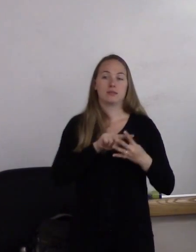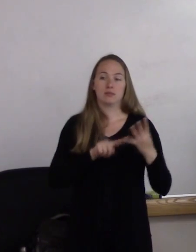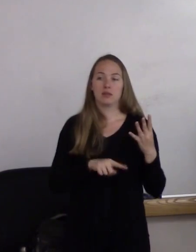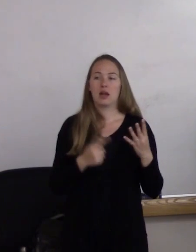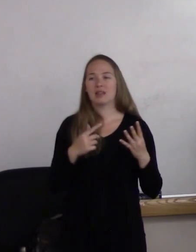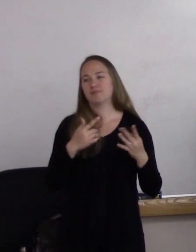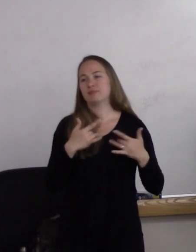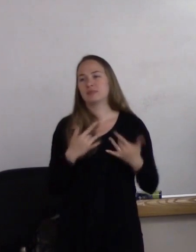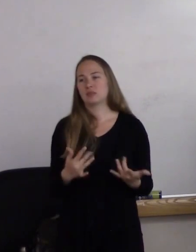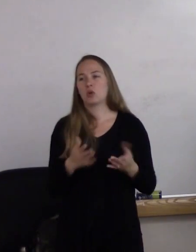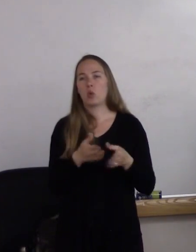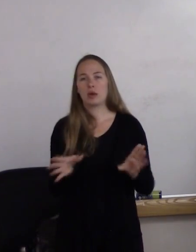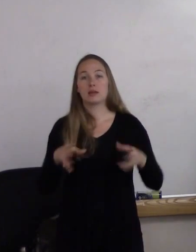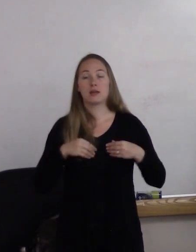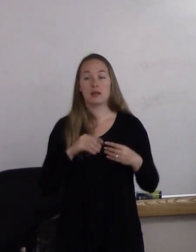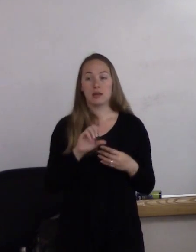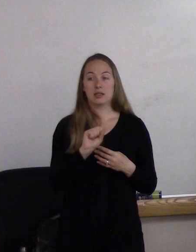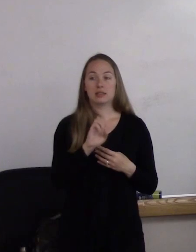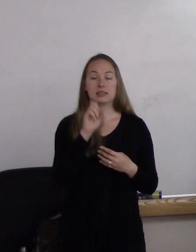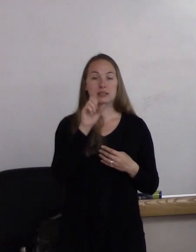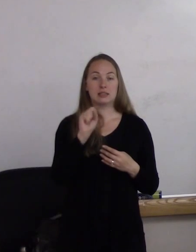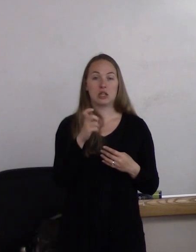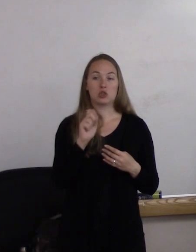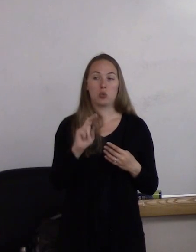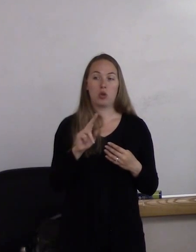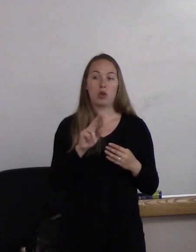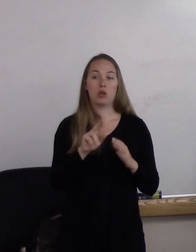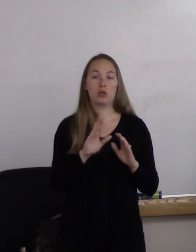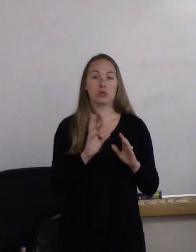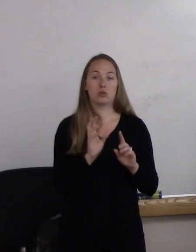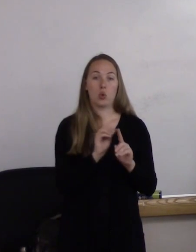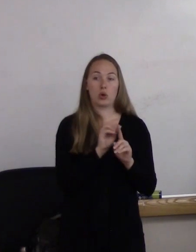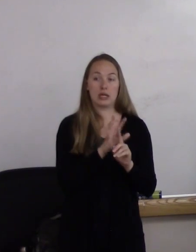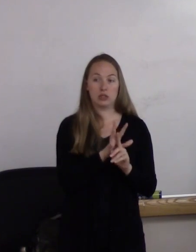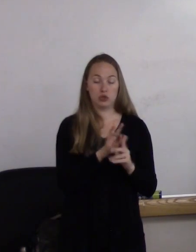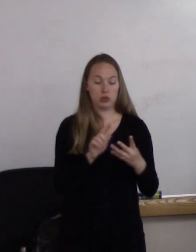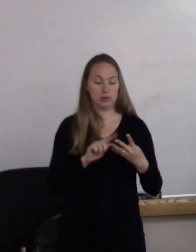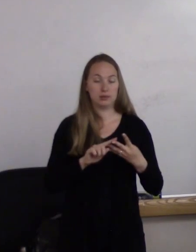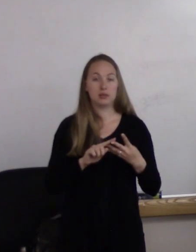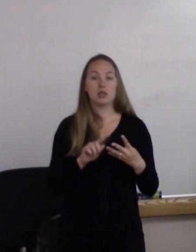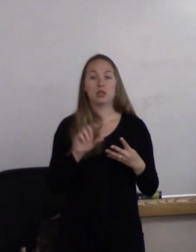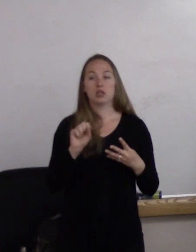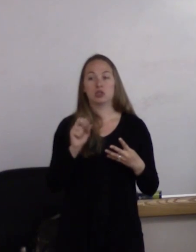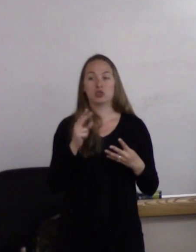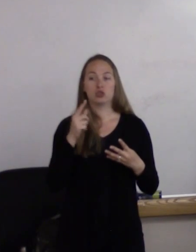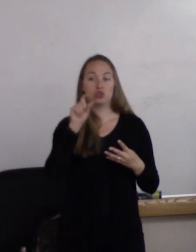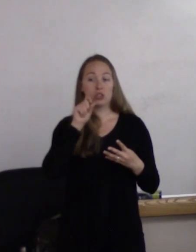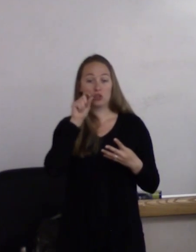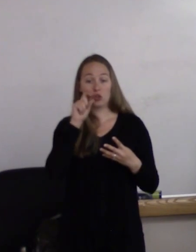The domains of sexual orientation, gender identity, gender expression and biological sex.